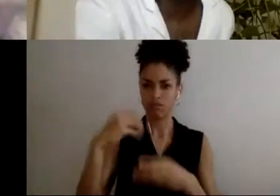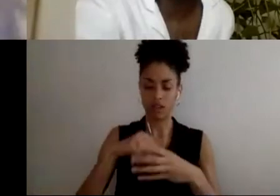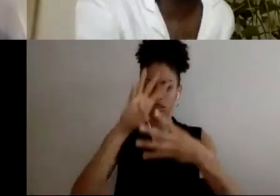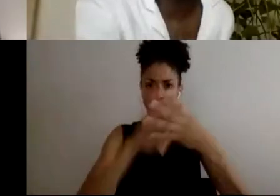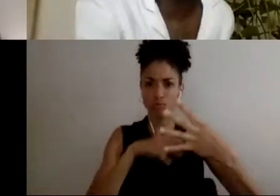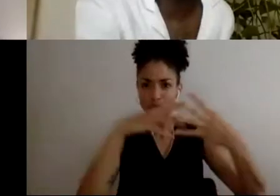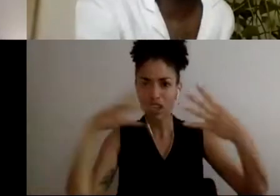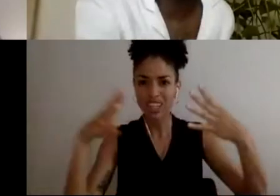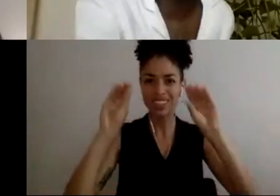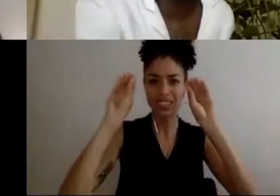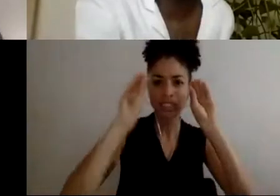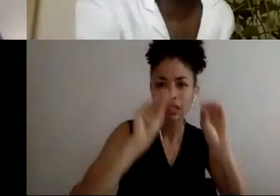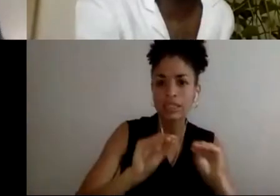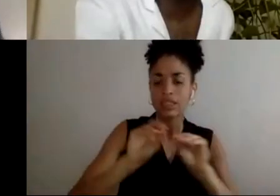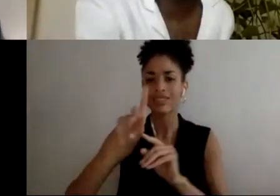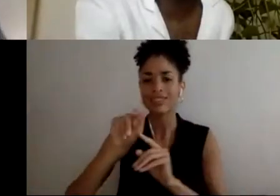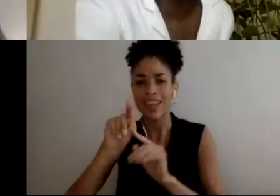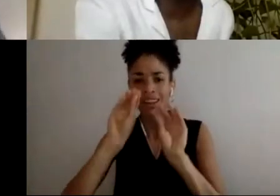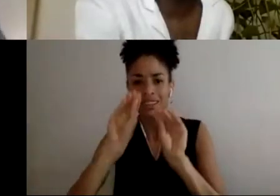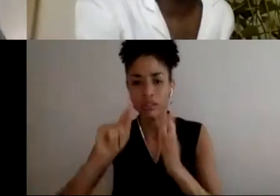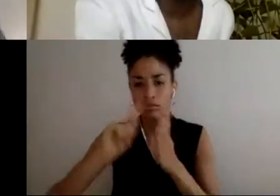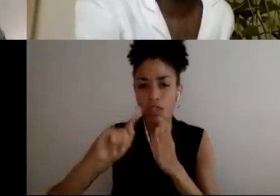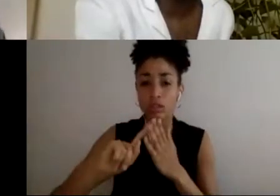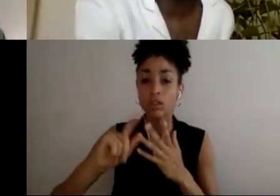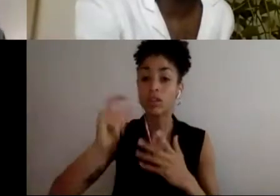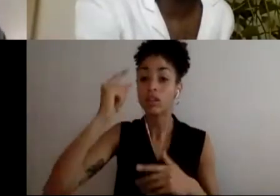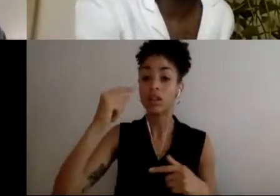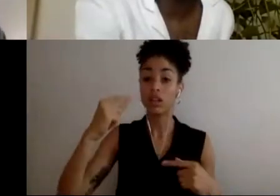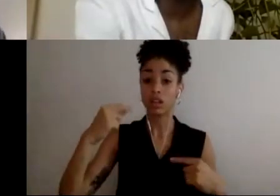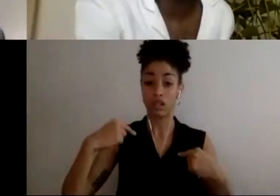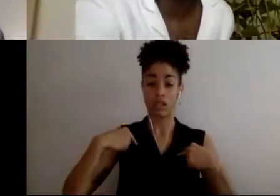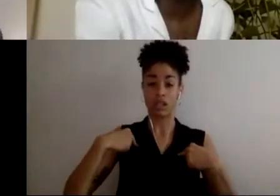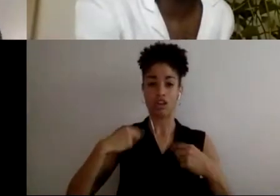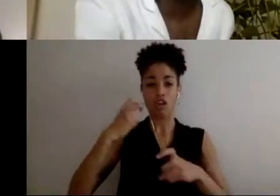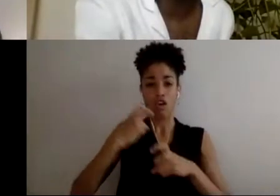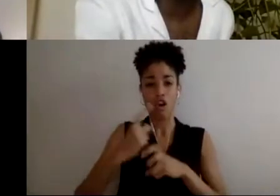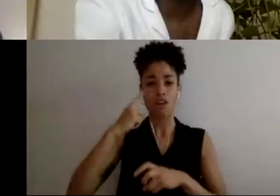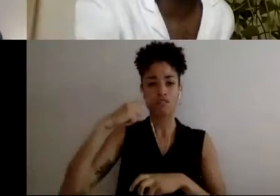research, and it's very hard for my dysgraphia. And I had to get used to it.